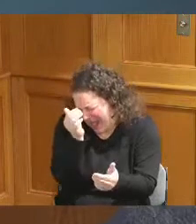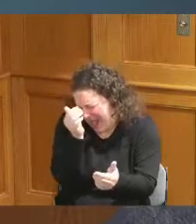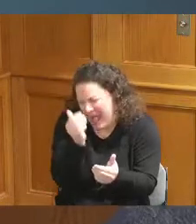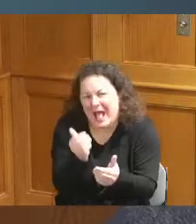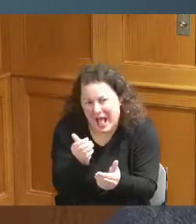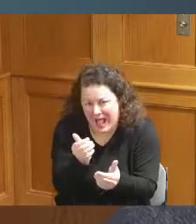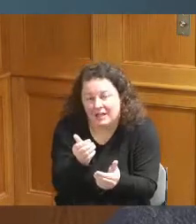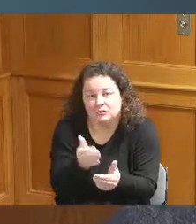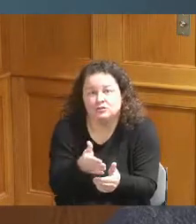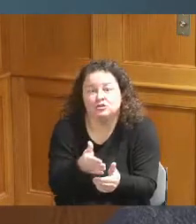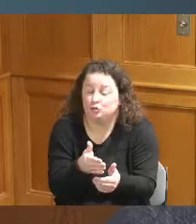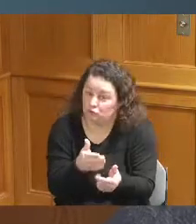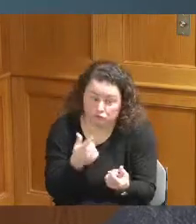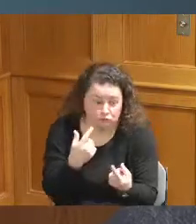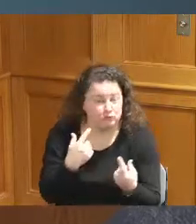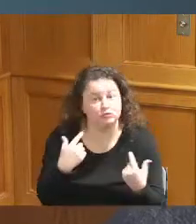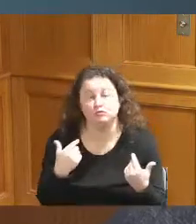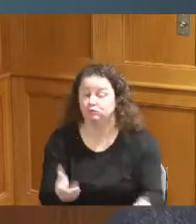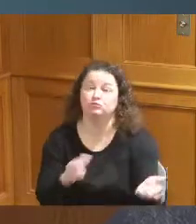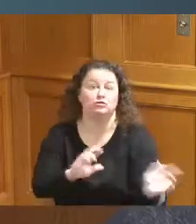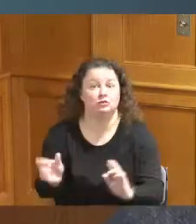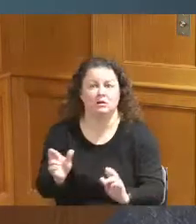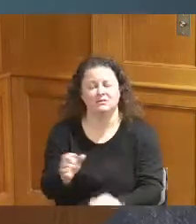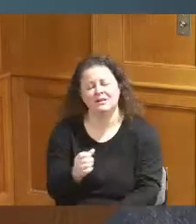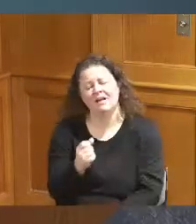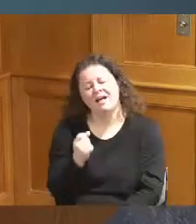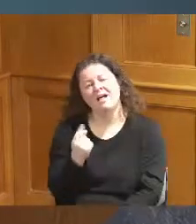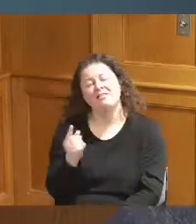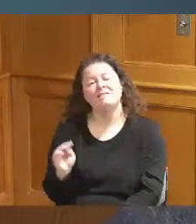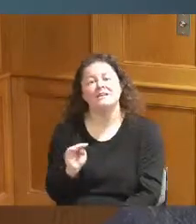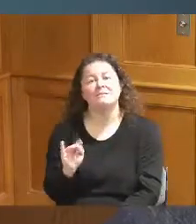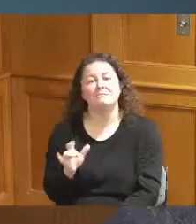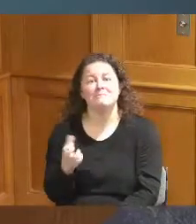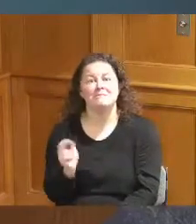11 million dollar gap for even just you know just to get the basics and everything